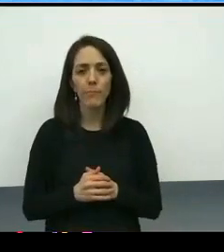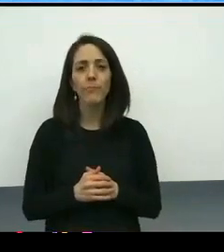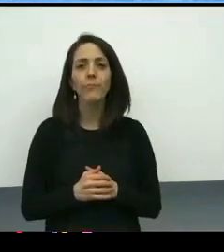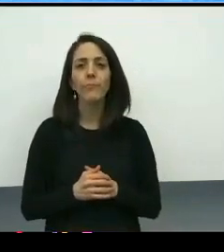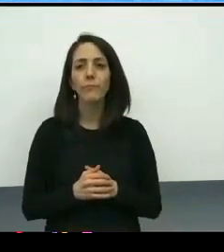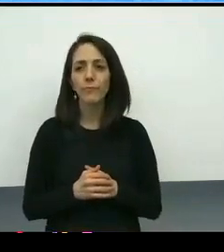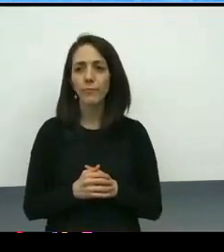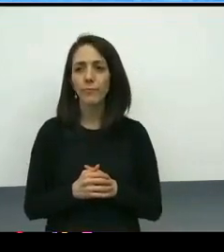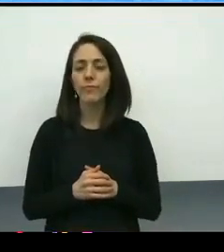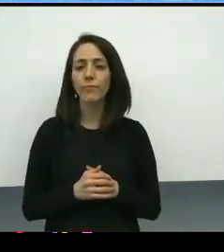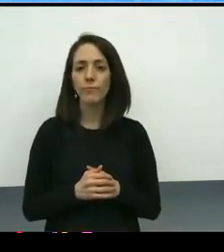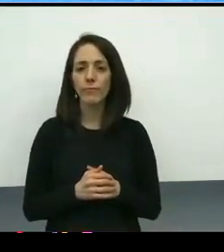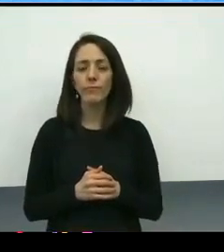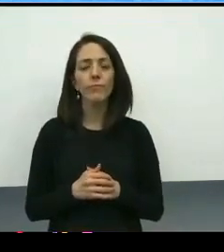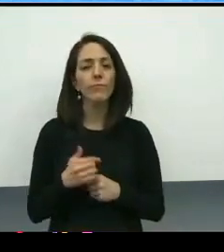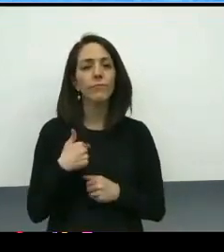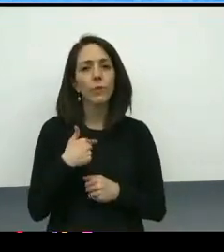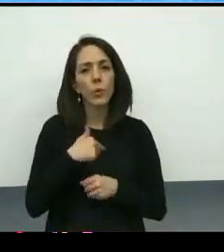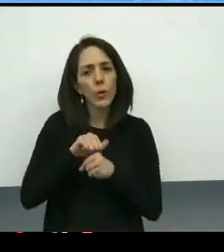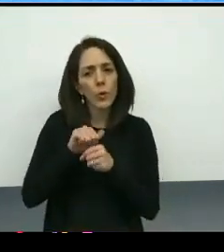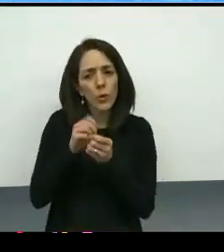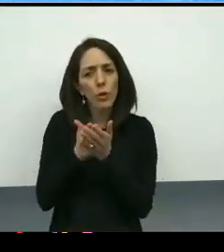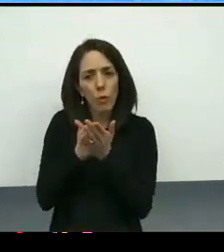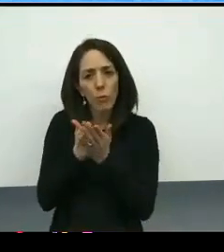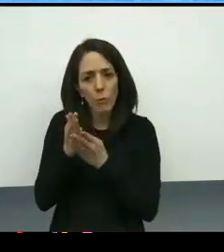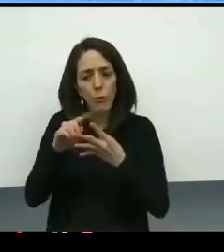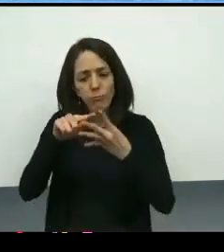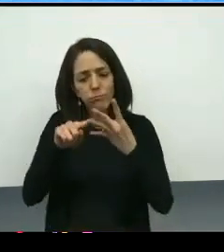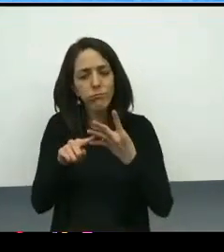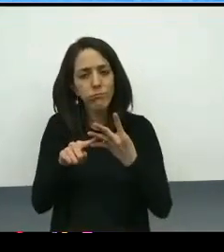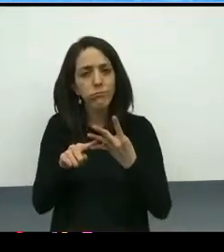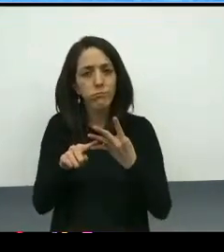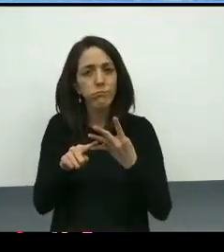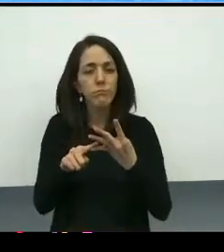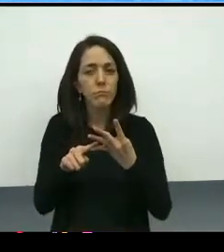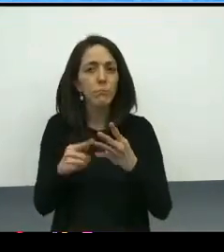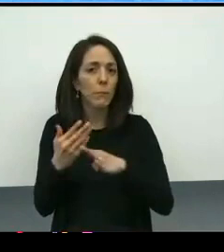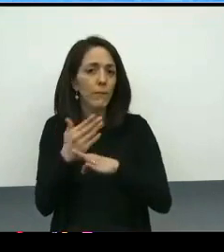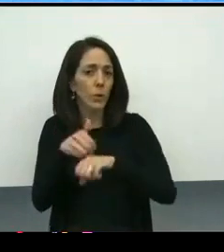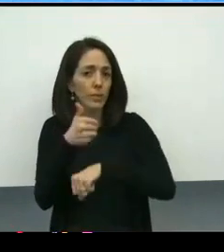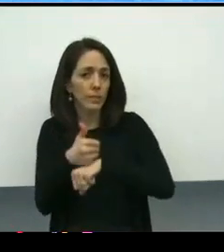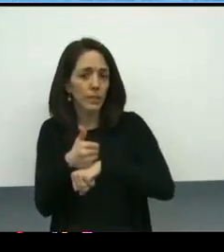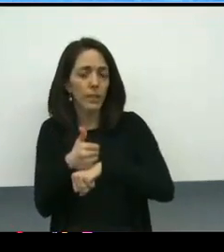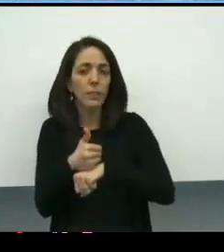As we work through those, we again have bidirectional communication with the chairs